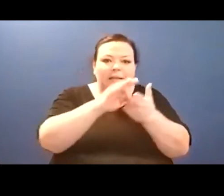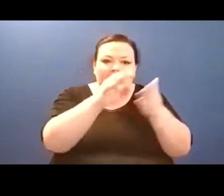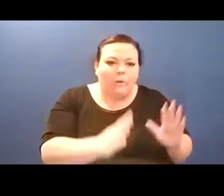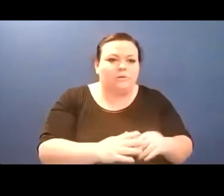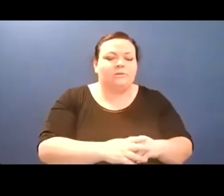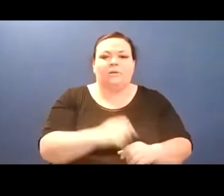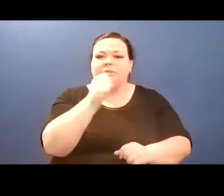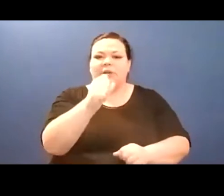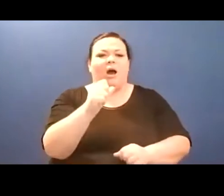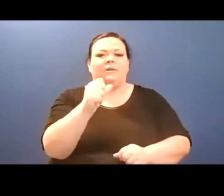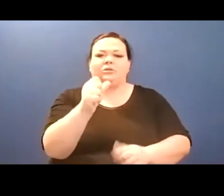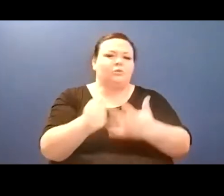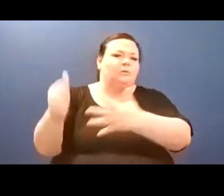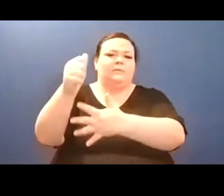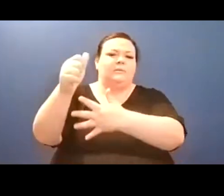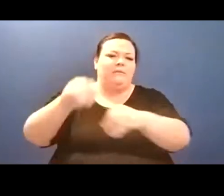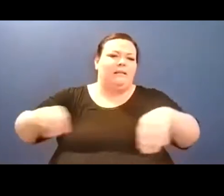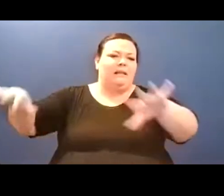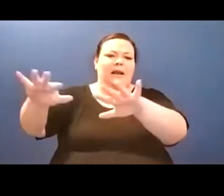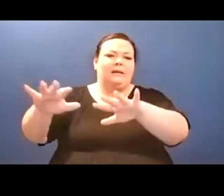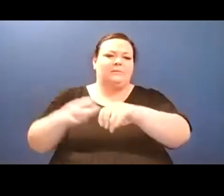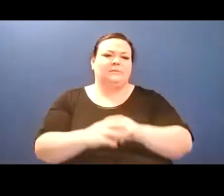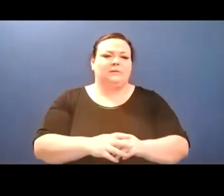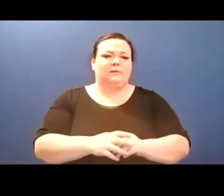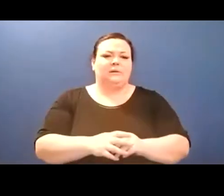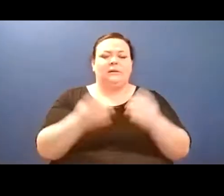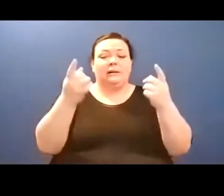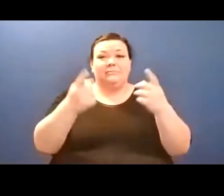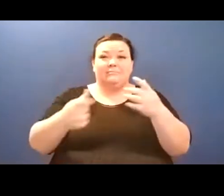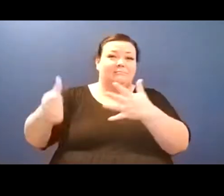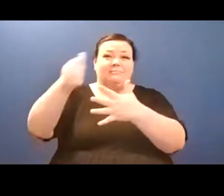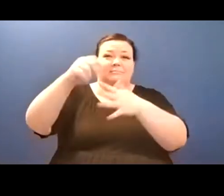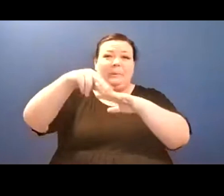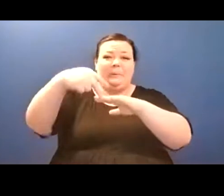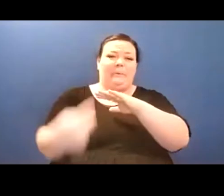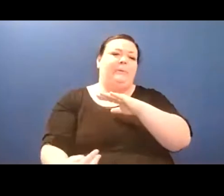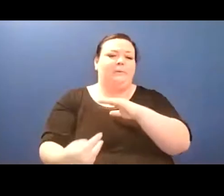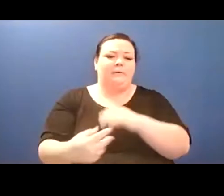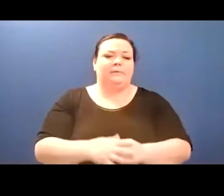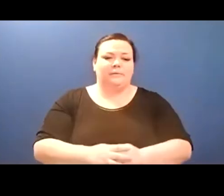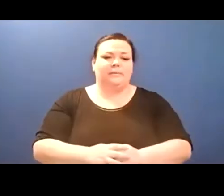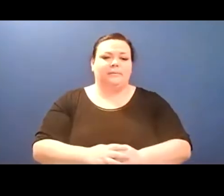really grateful, um, to have had everyone here tonight, um, this is actually I think the--just,